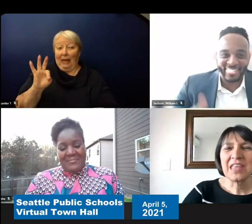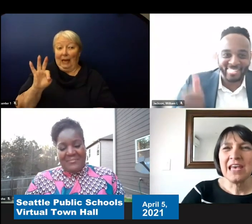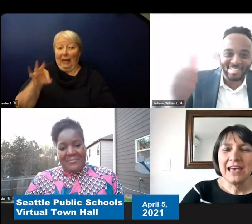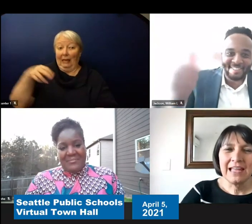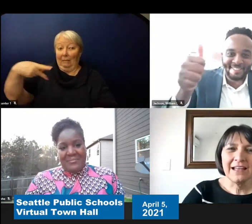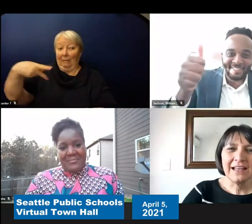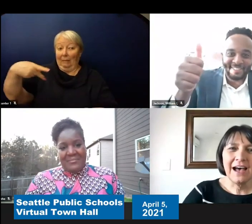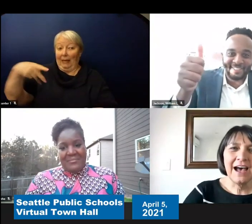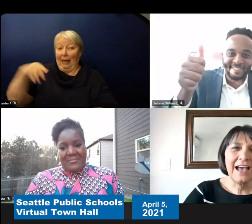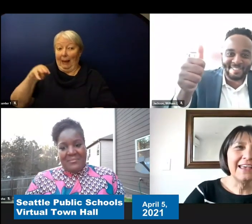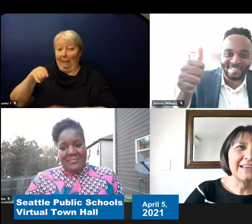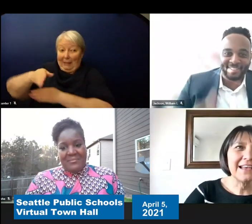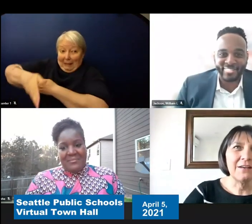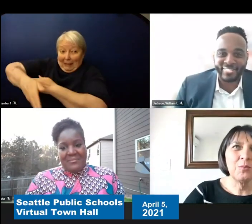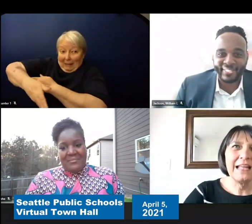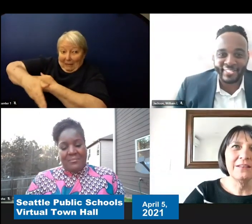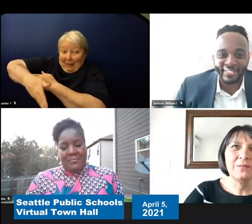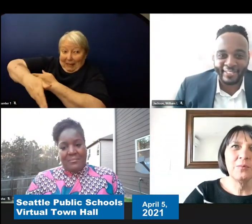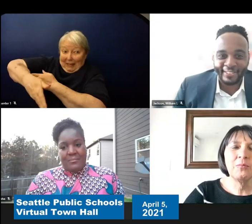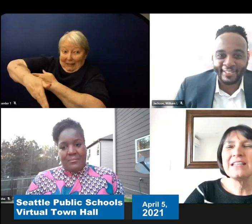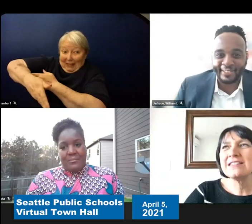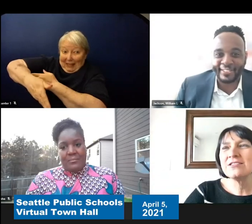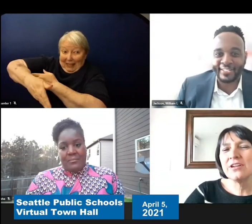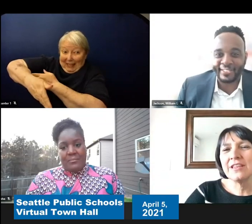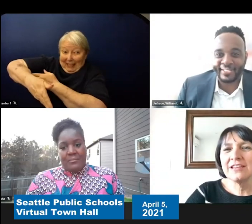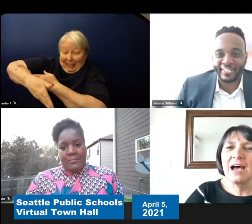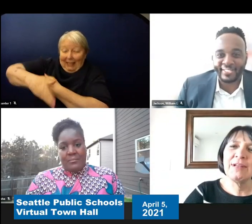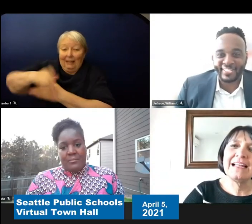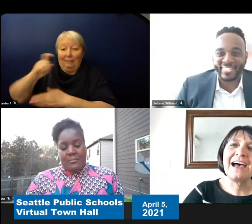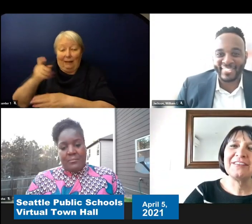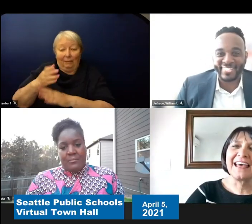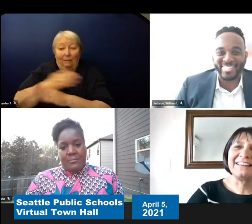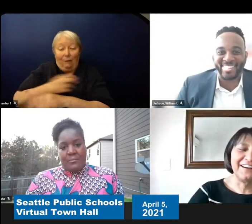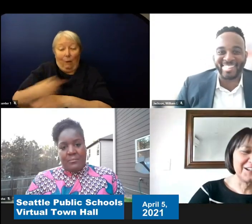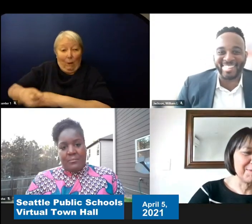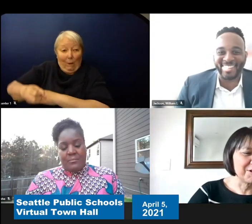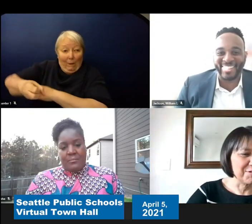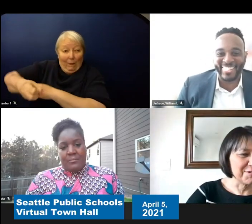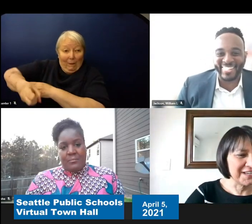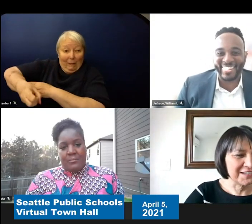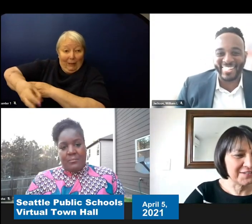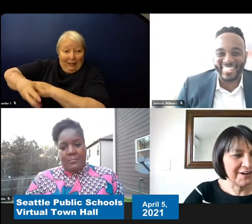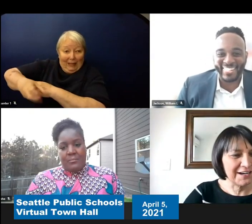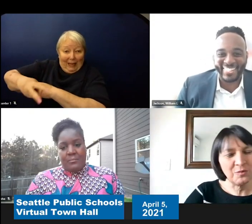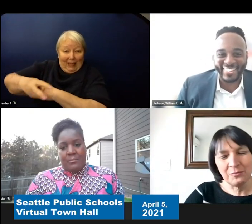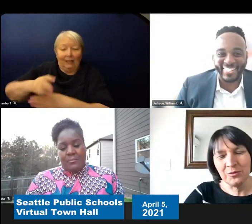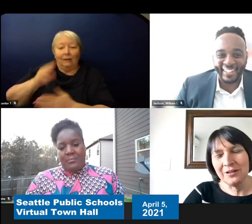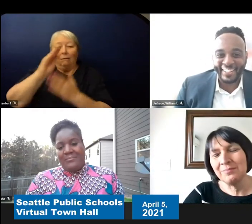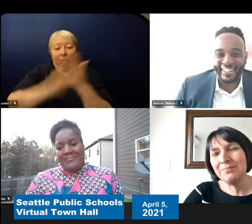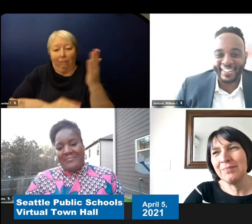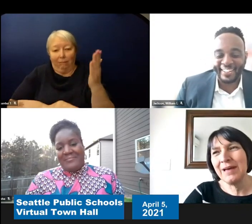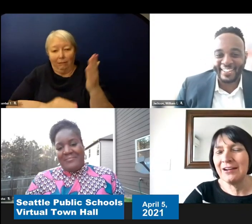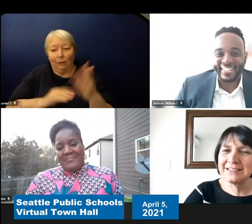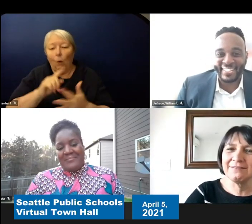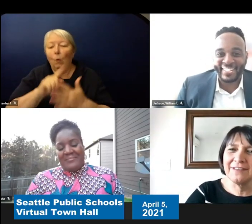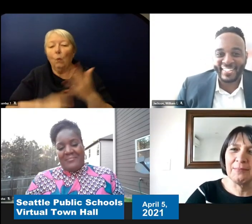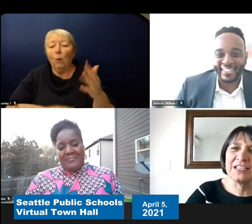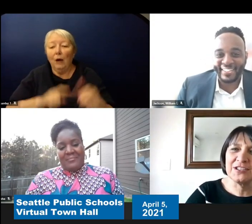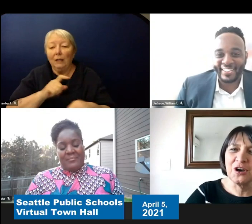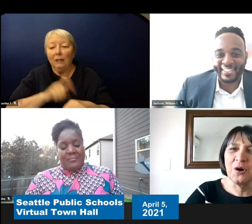And I guess when what's sort of the timeline after that Dr. Pedroza as far as when will parents and families know